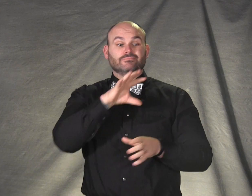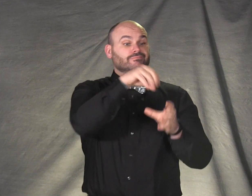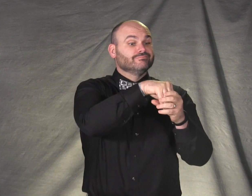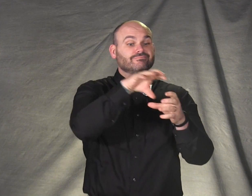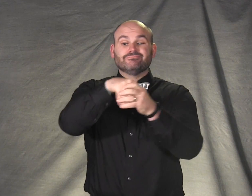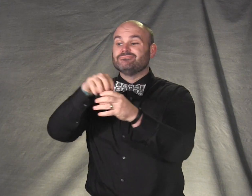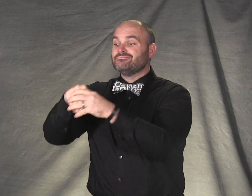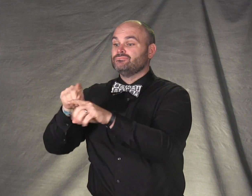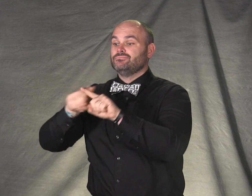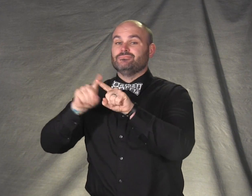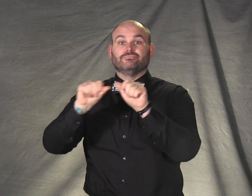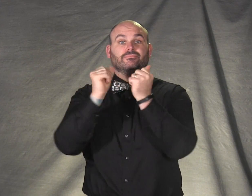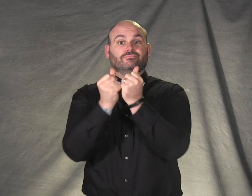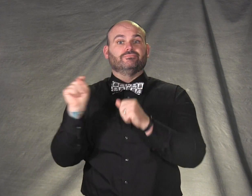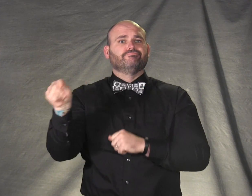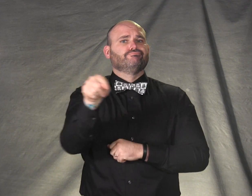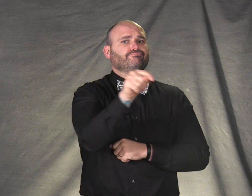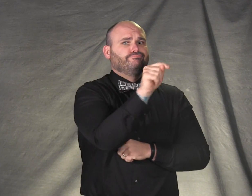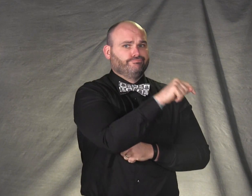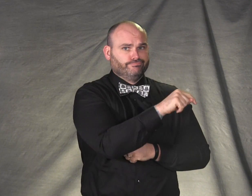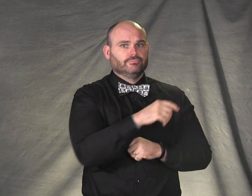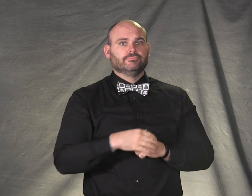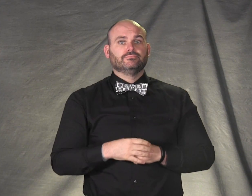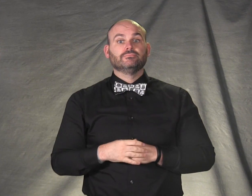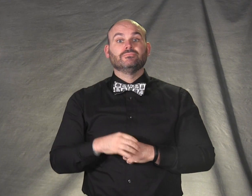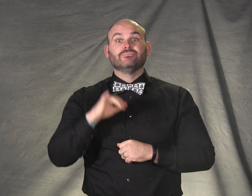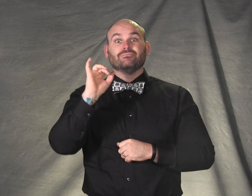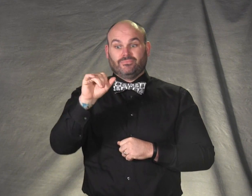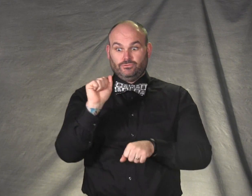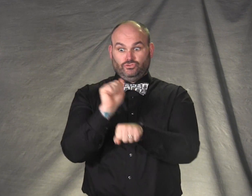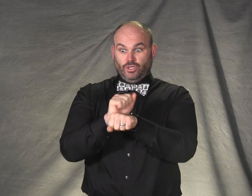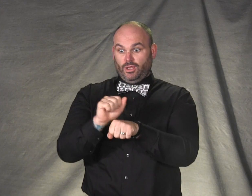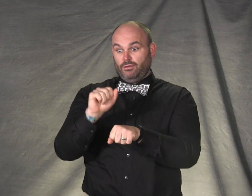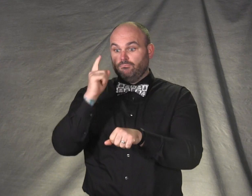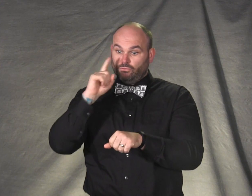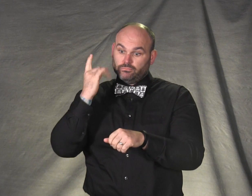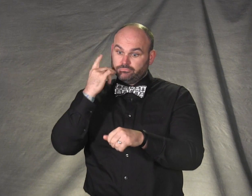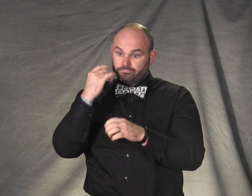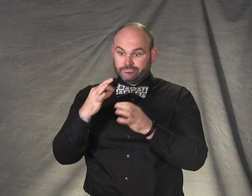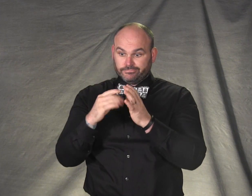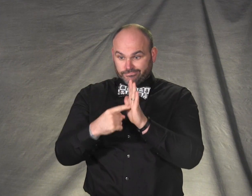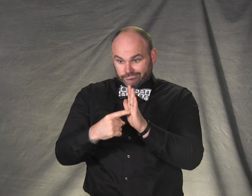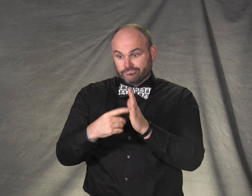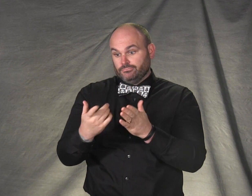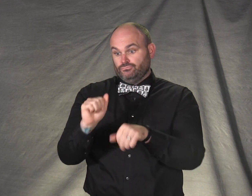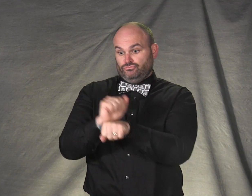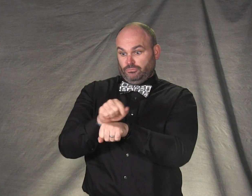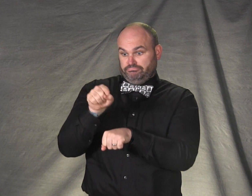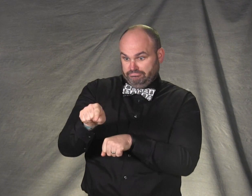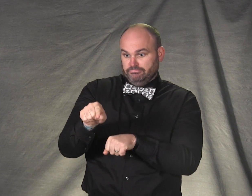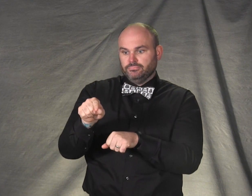within various state agencies. These positions can be shared